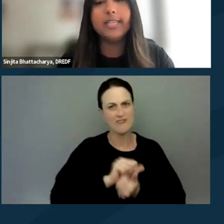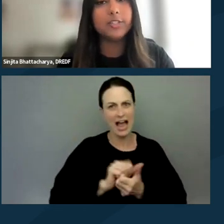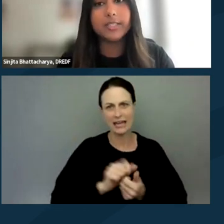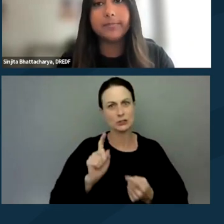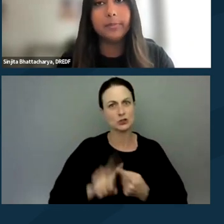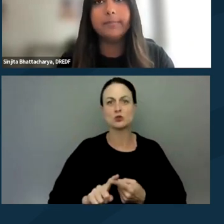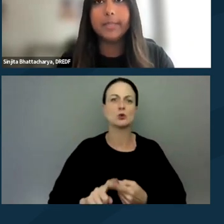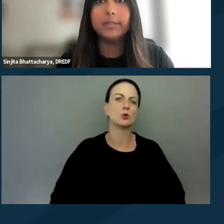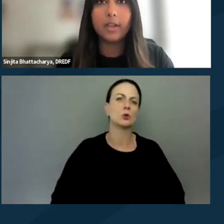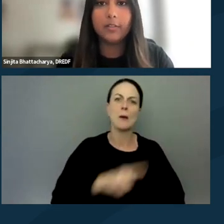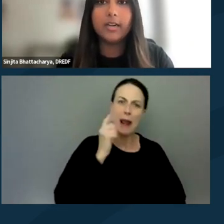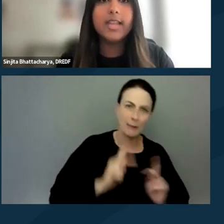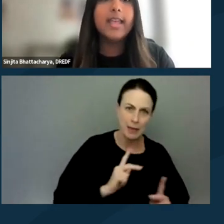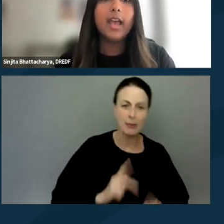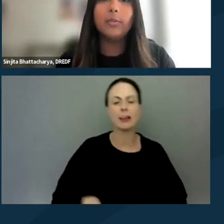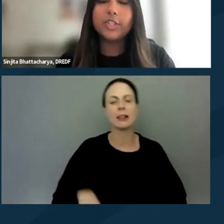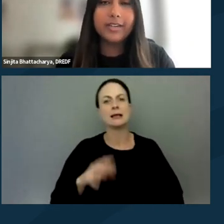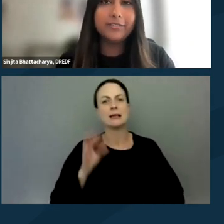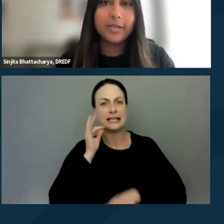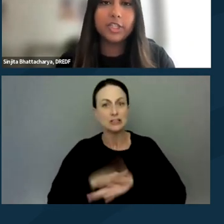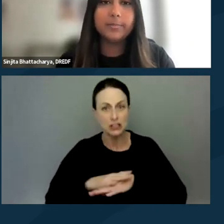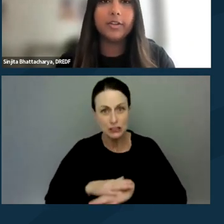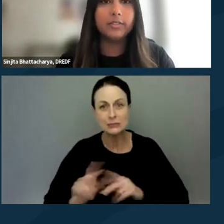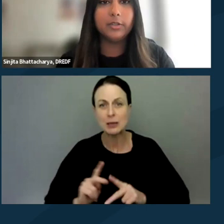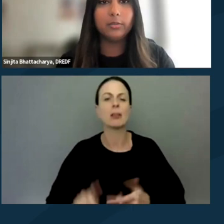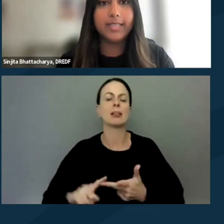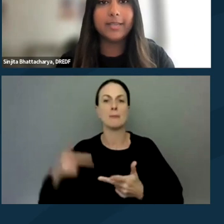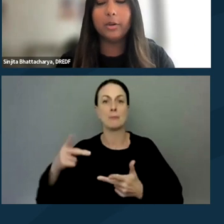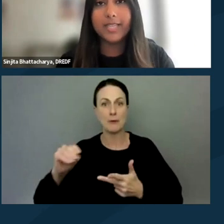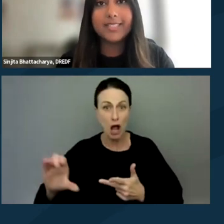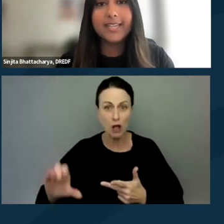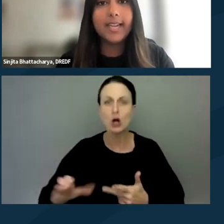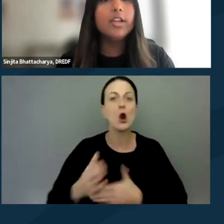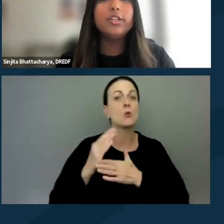indigenous people and people of color. And we are sharing information about your legal rights at protests today